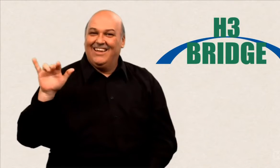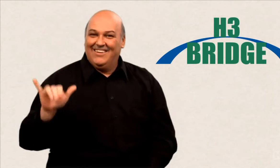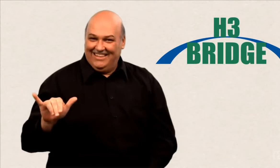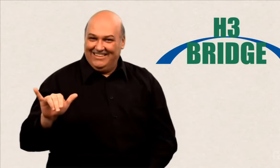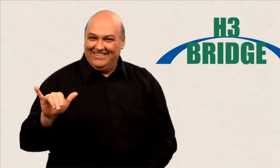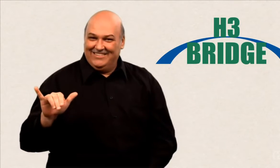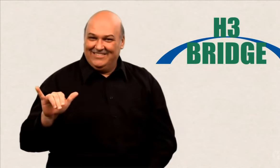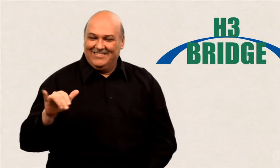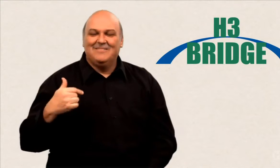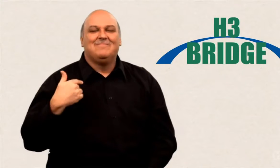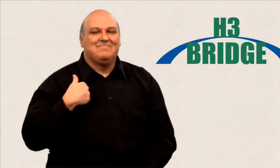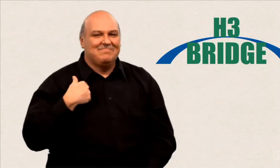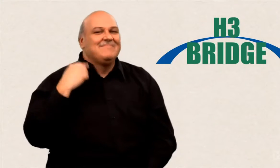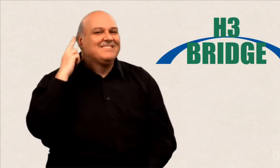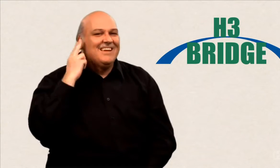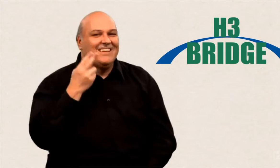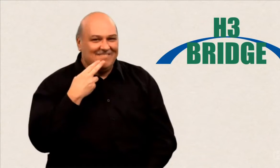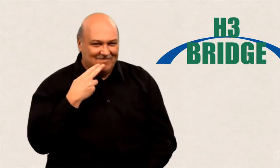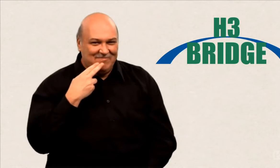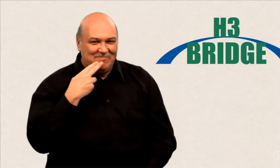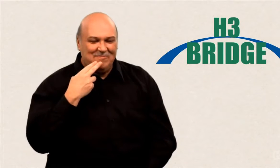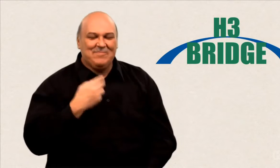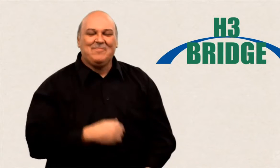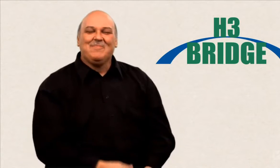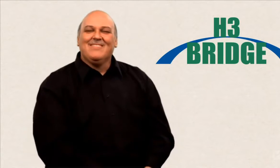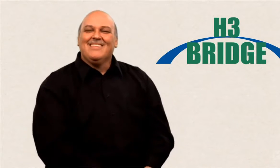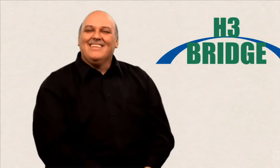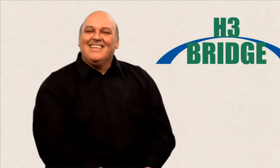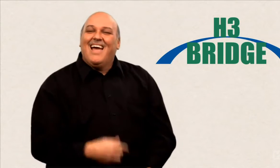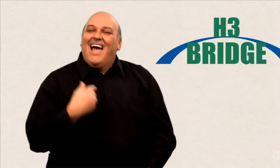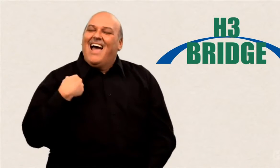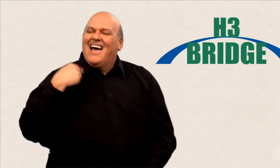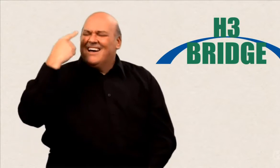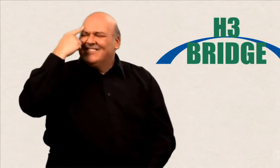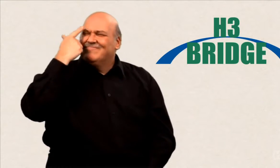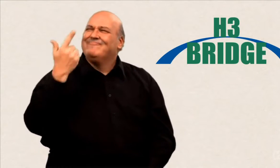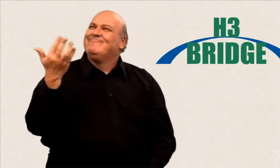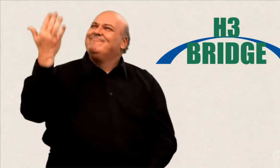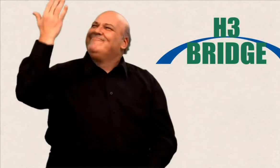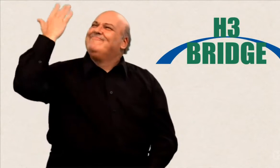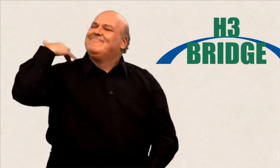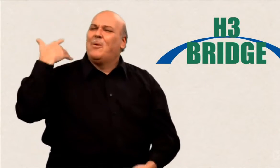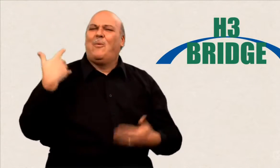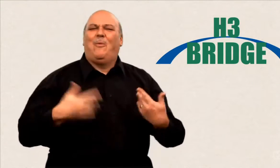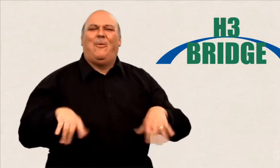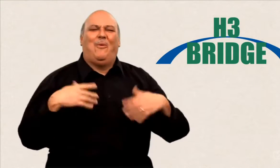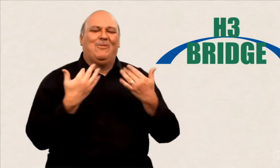"one of those people with broken hearing." We are Deaf, and we are proud to be members of a thriving minority.